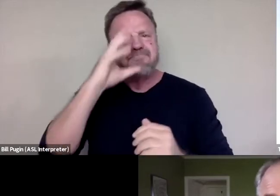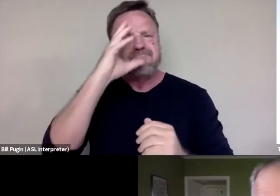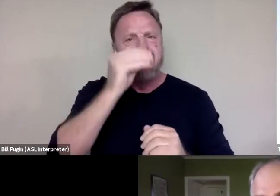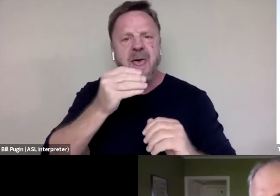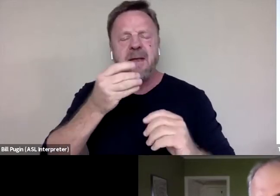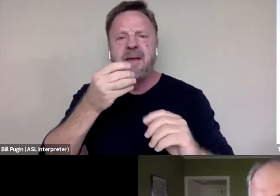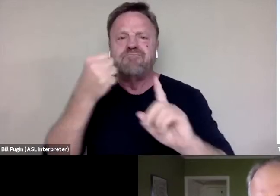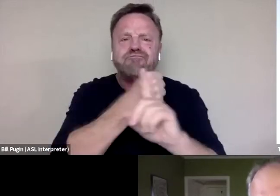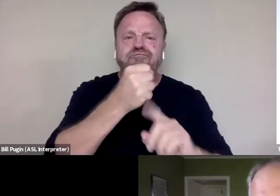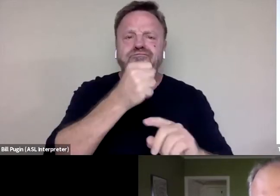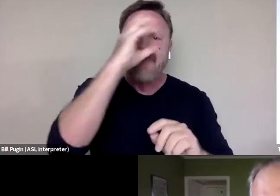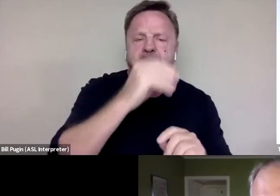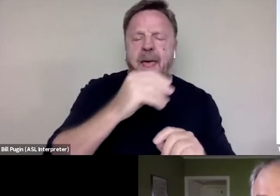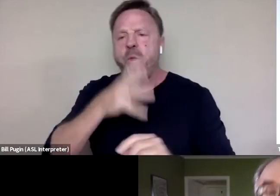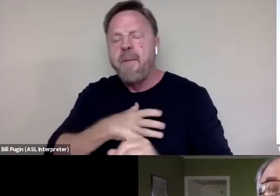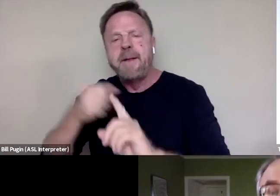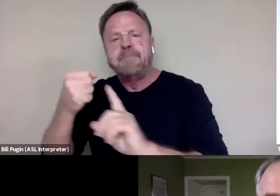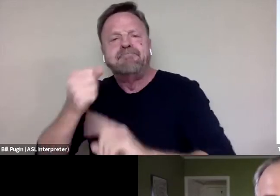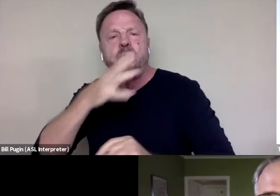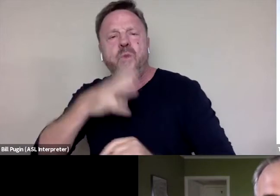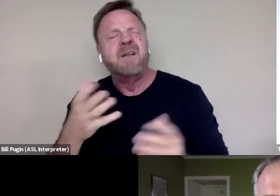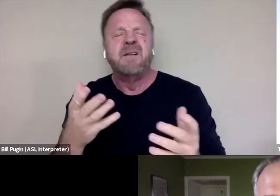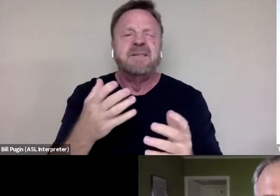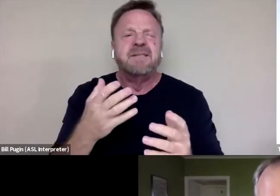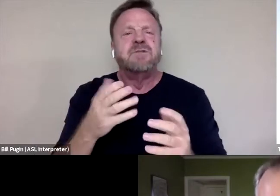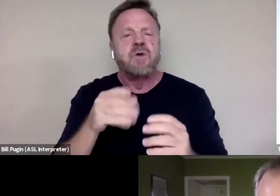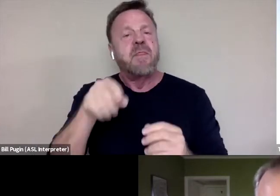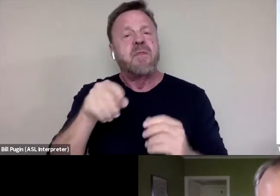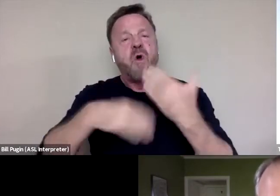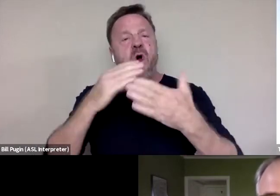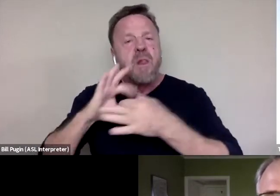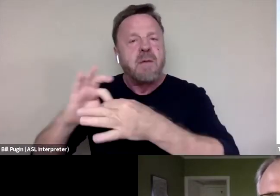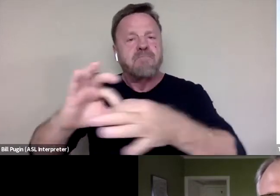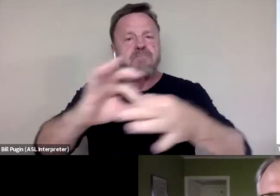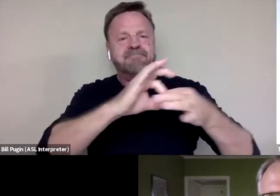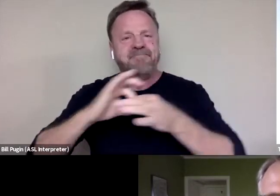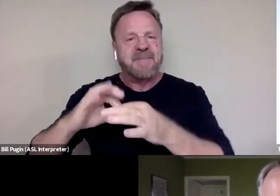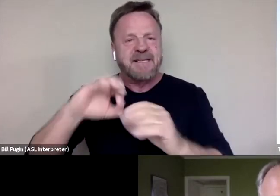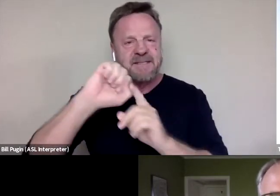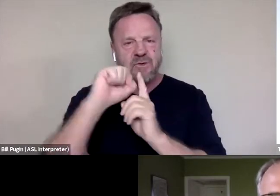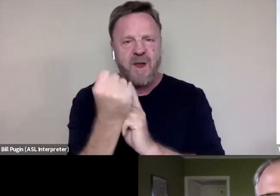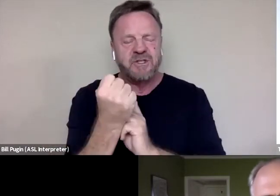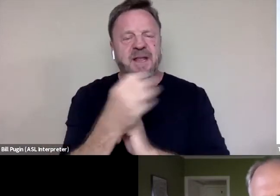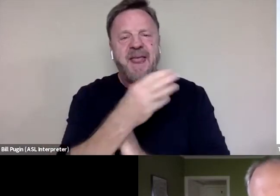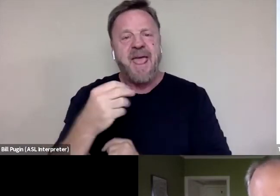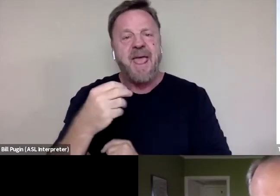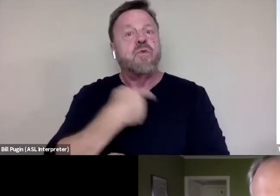So we're all a part of this situation and we should all be part of the solution.